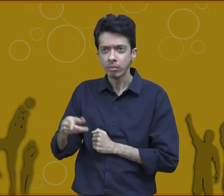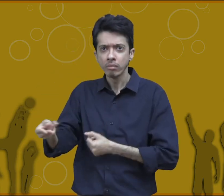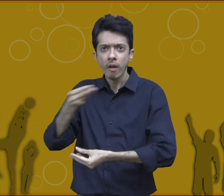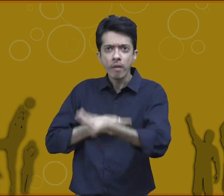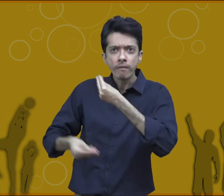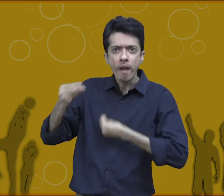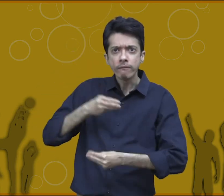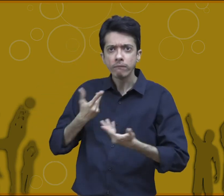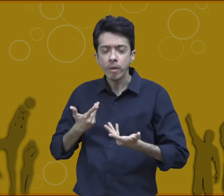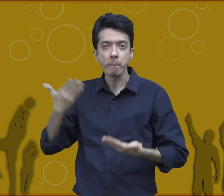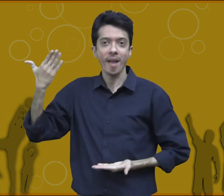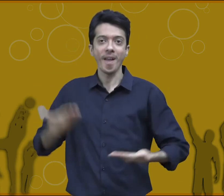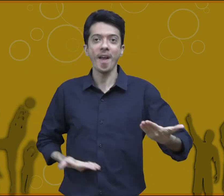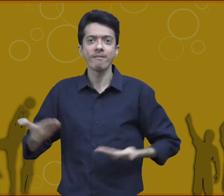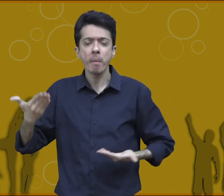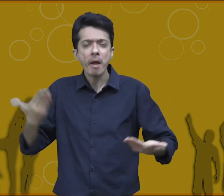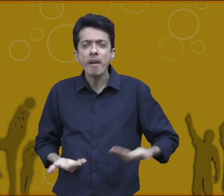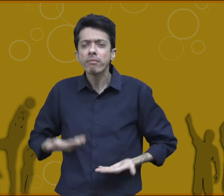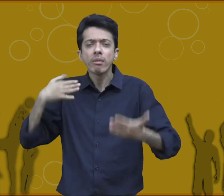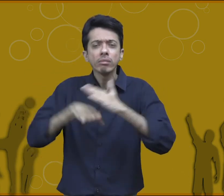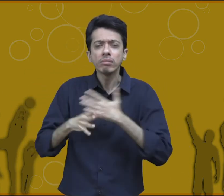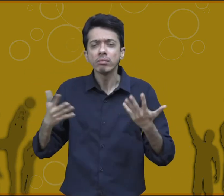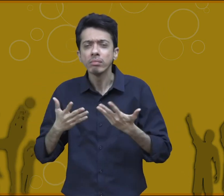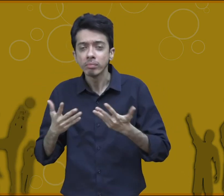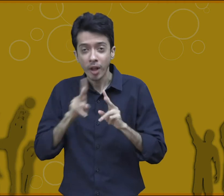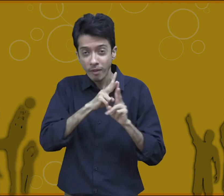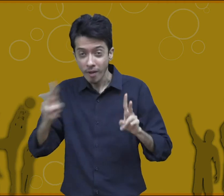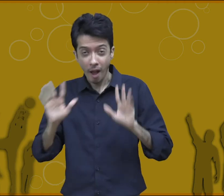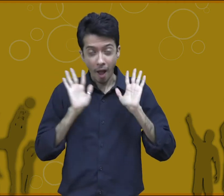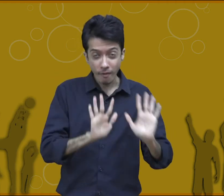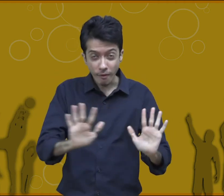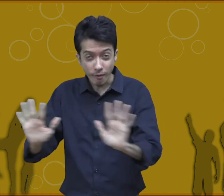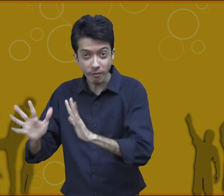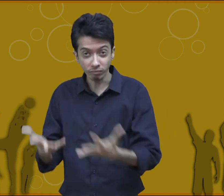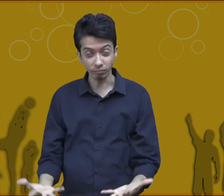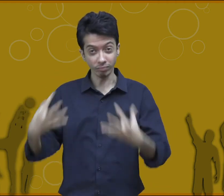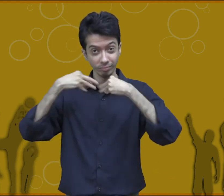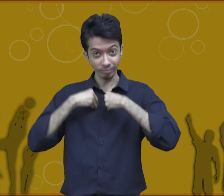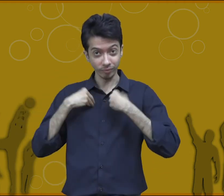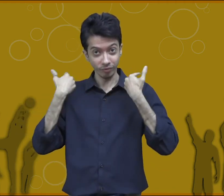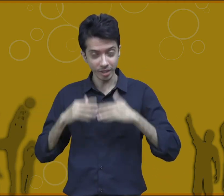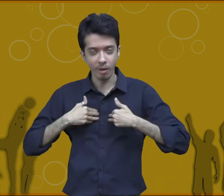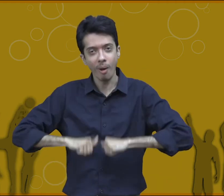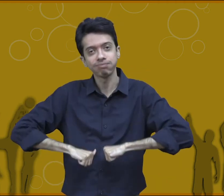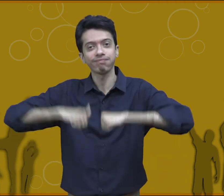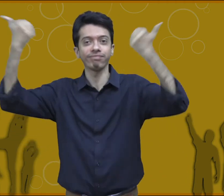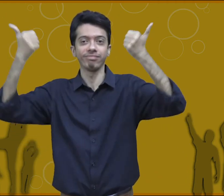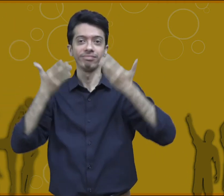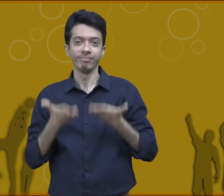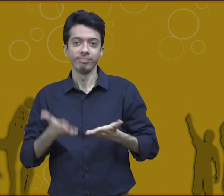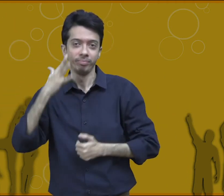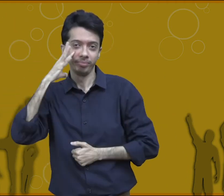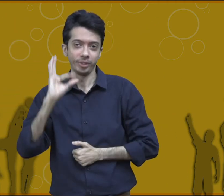personal skills are behaviors that we must develop in our self for a better and successful life